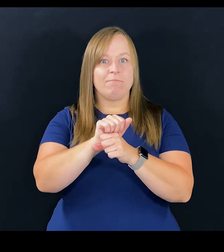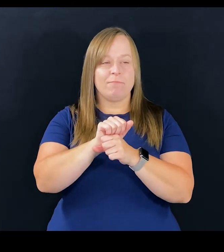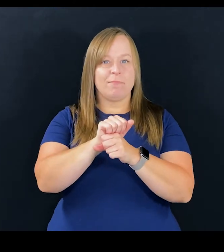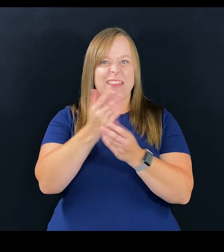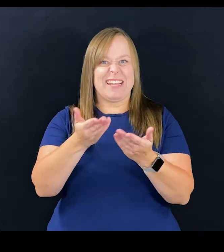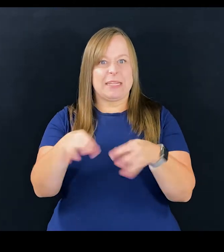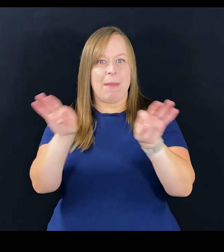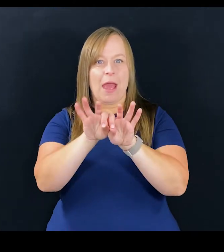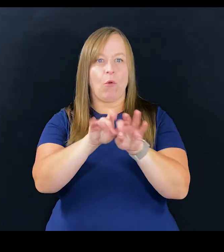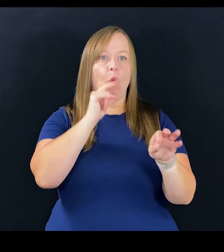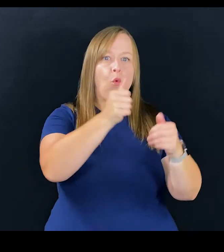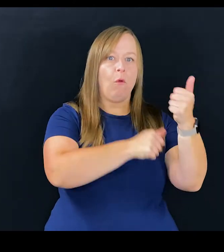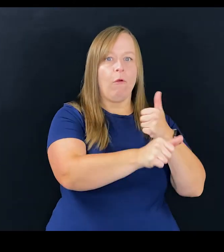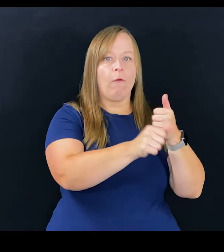as opposed to having to fight who was covered.